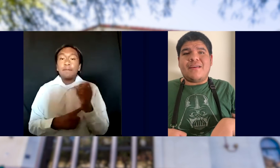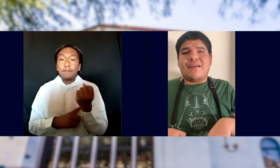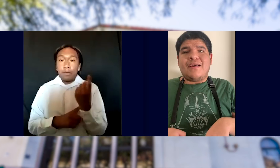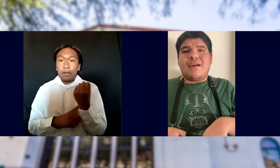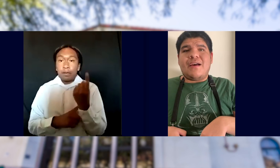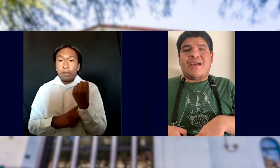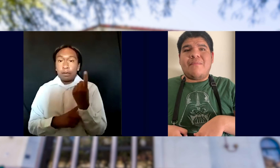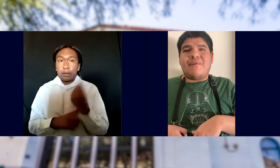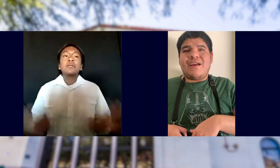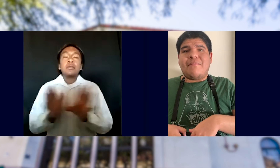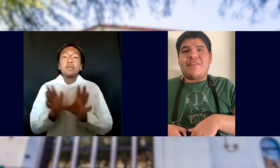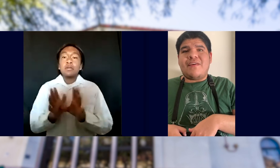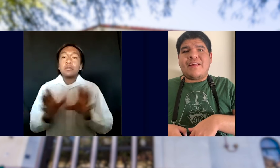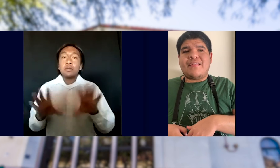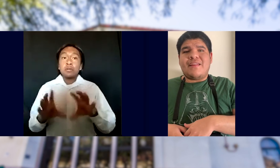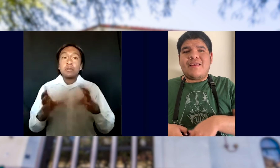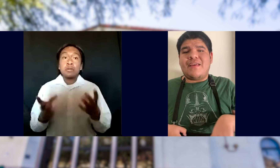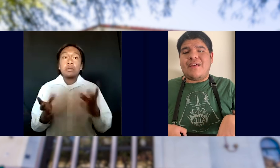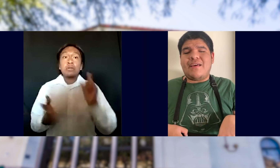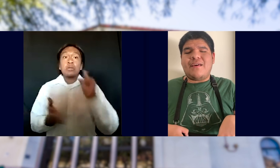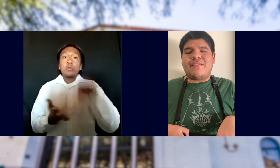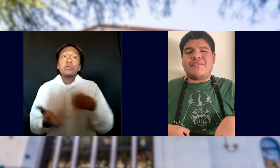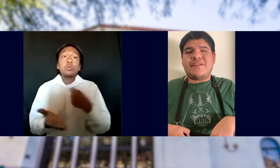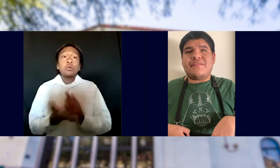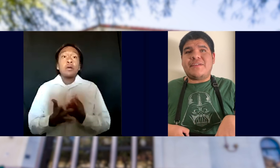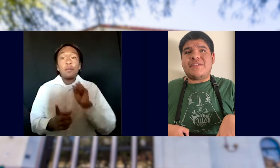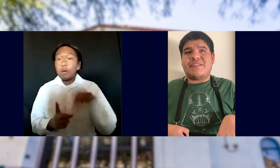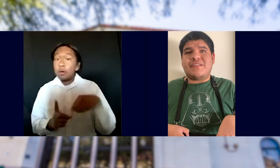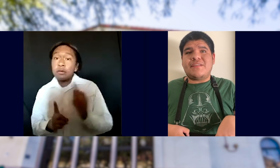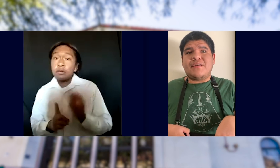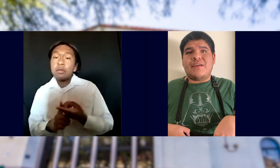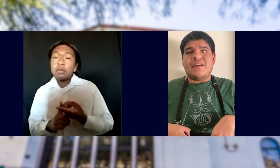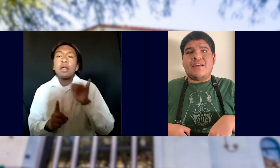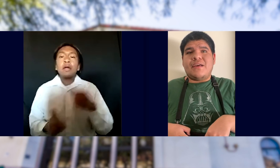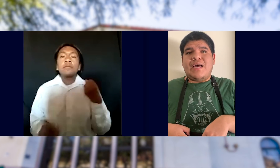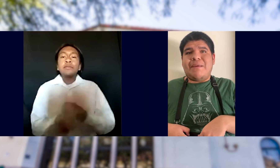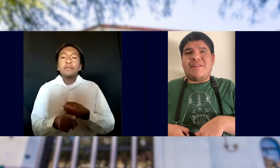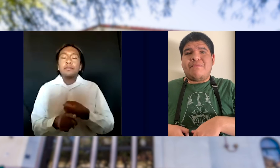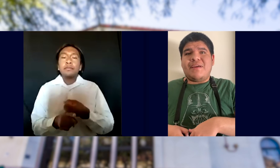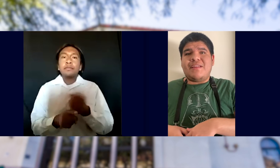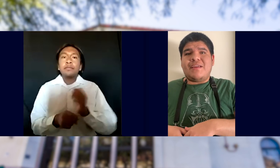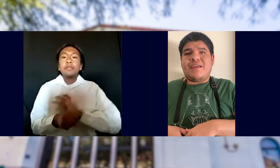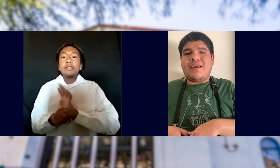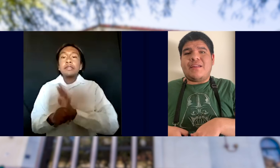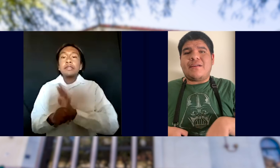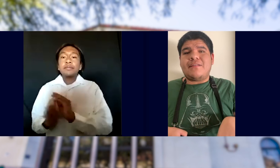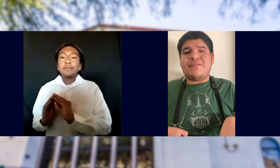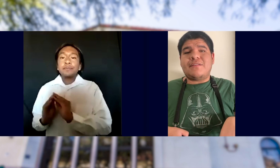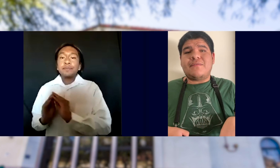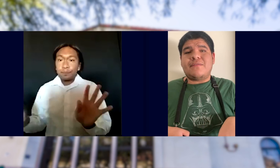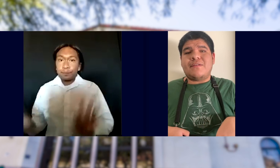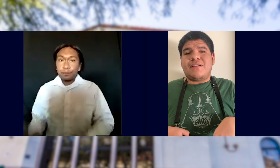I AM MORE EMPATHETIC THAN OTHER GENERATIONS I'M INDEPENDENT AND INCLUSIVE